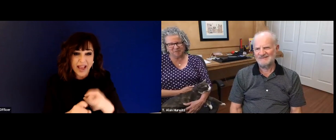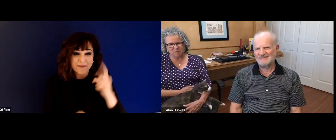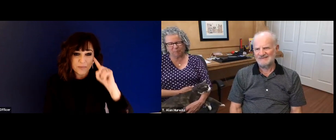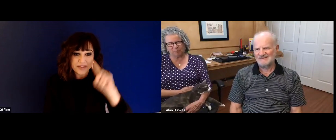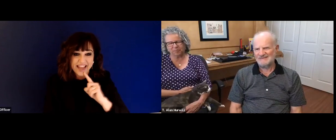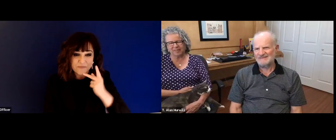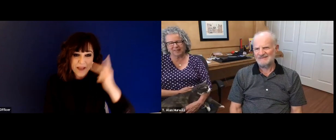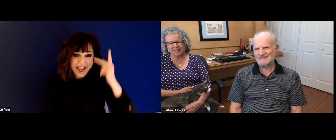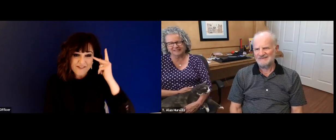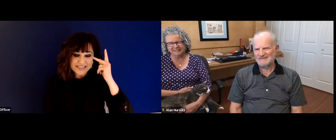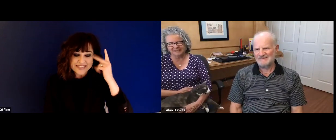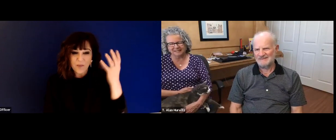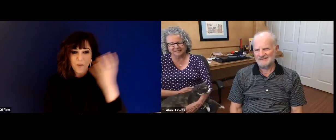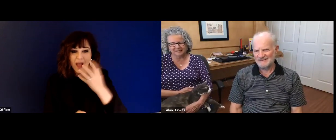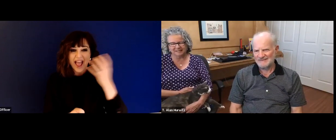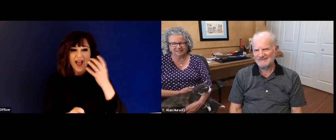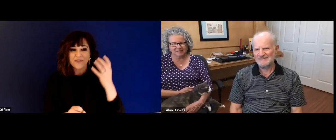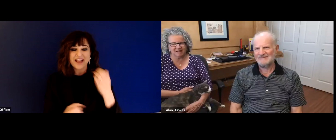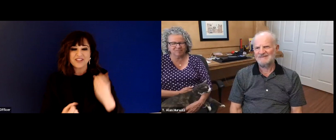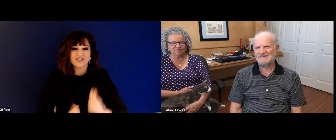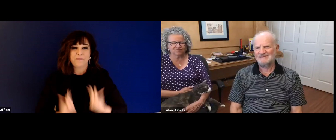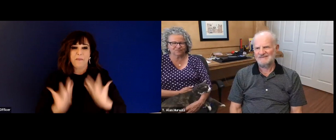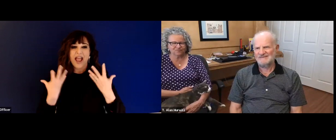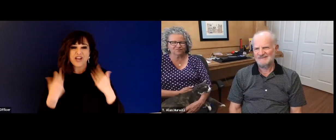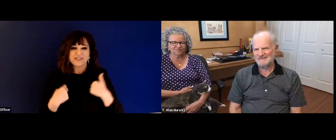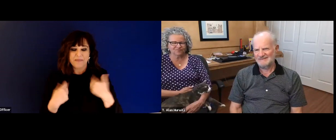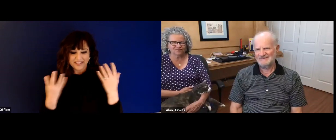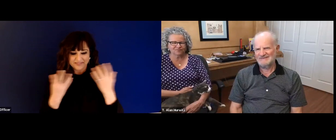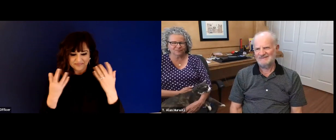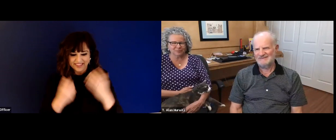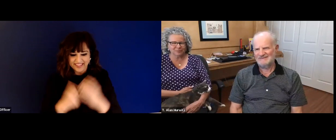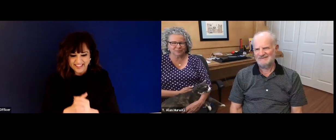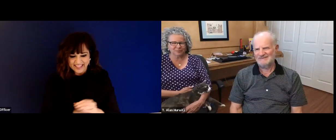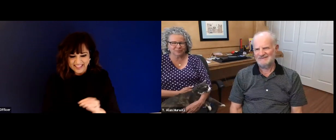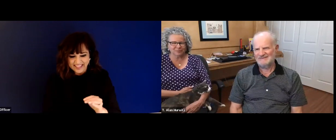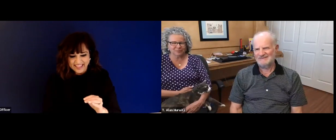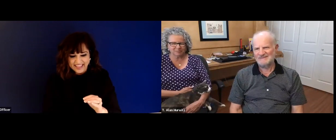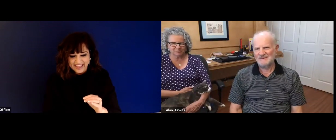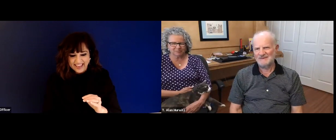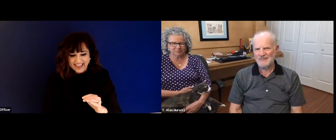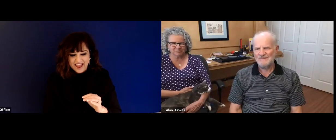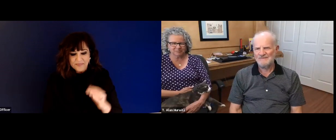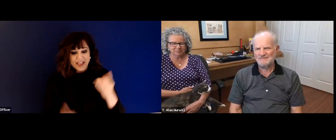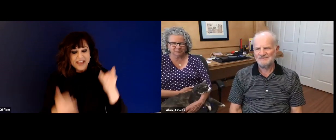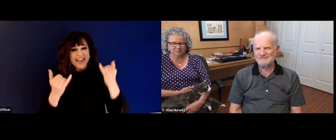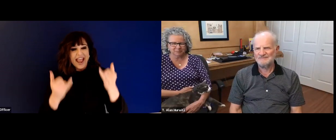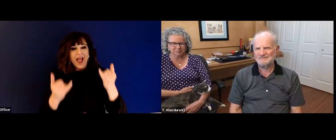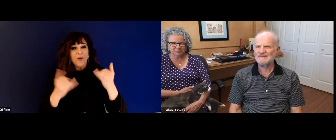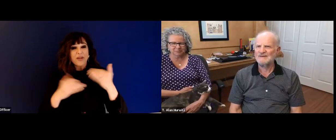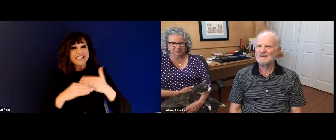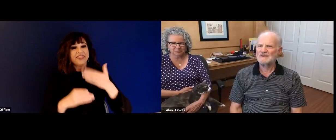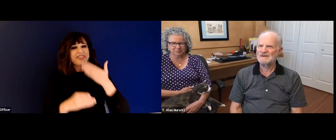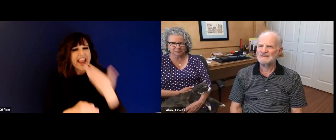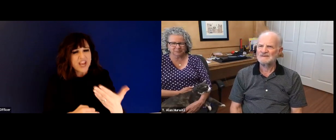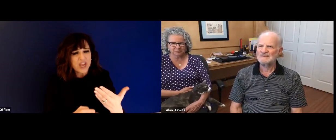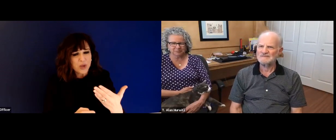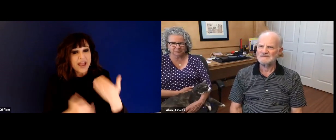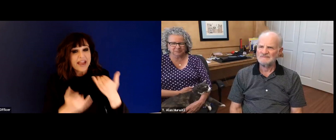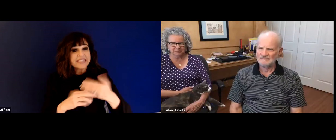couple very well. But there's a lot more that I did not realize. You know, for example, I didn't know that you had deaf parents,